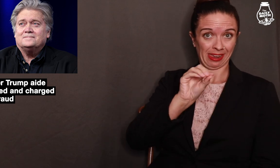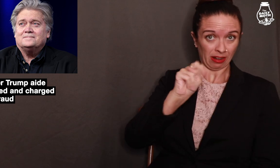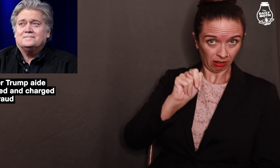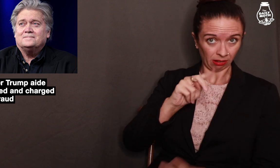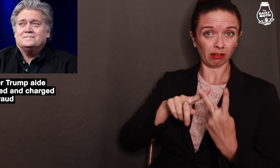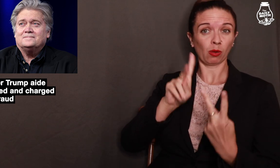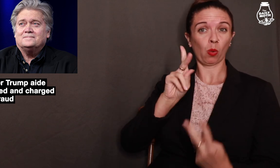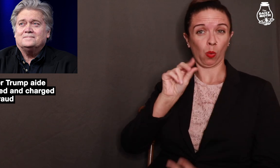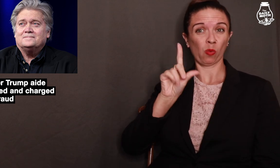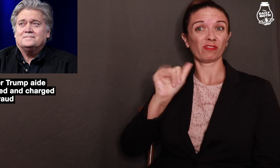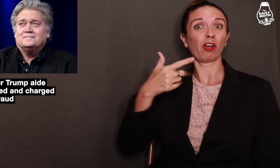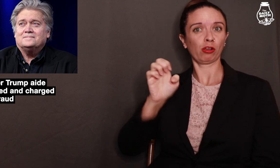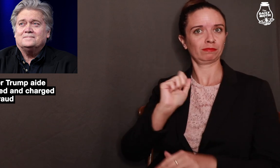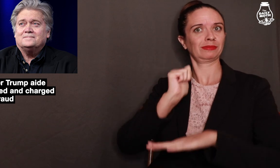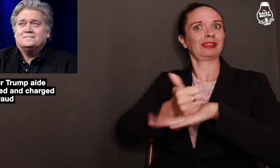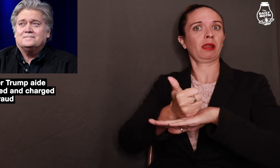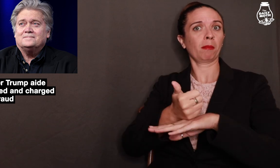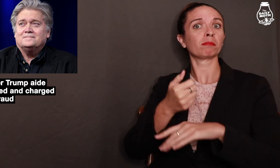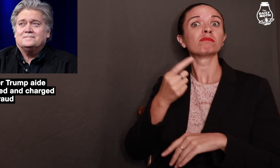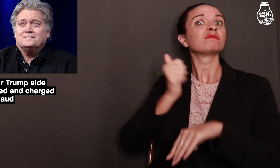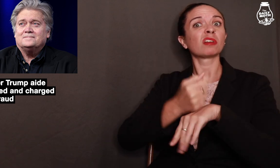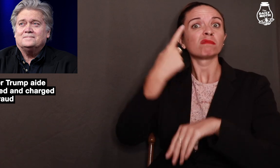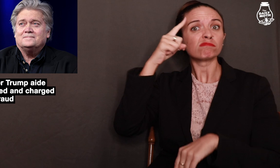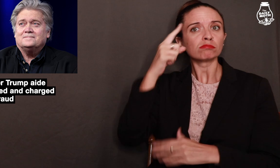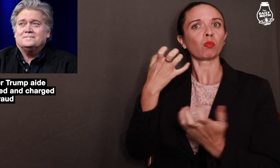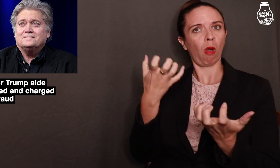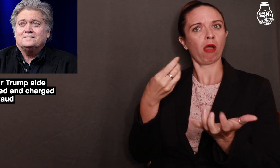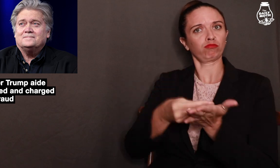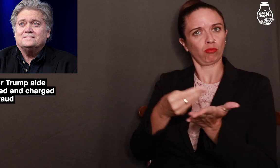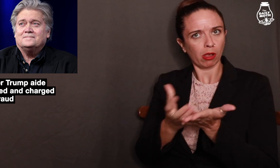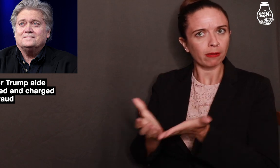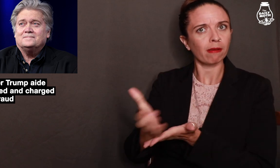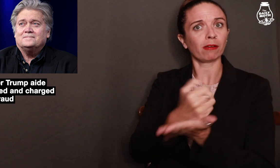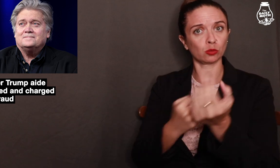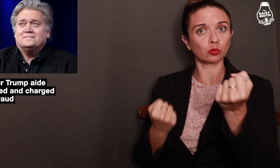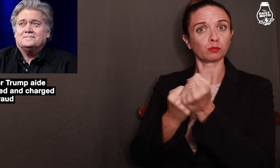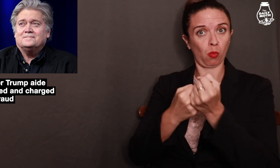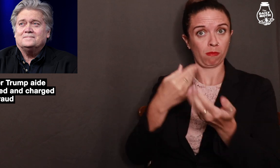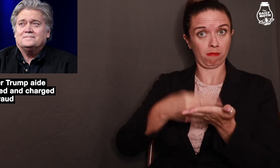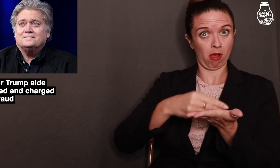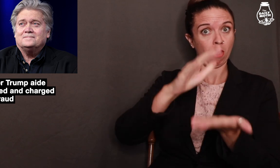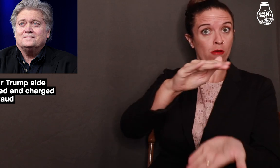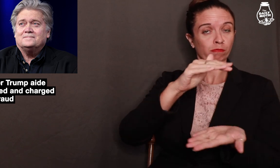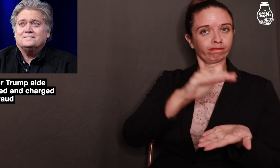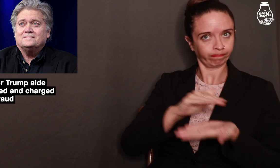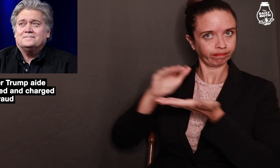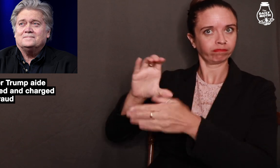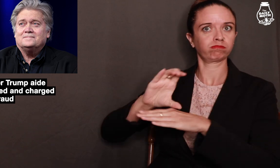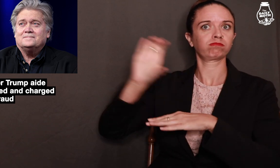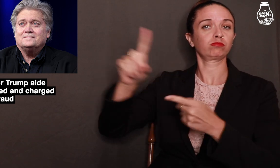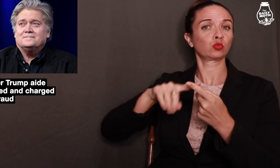Bannon and Kolfage set up to raise support for